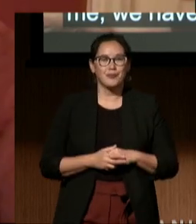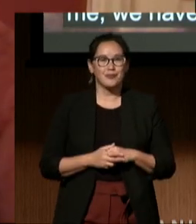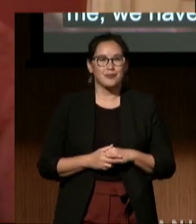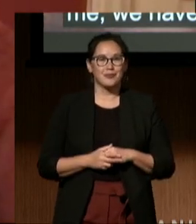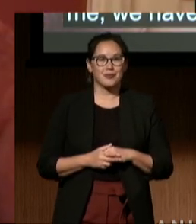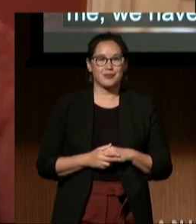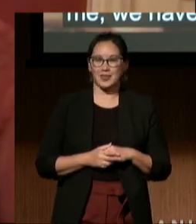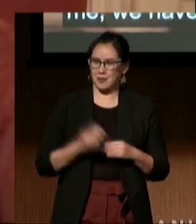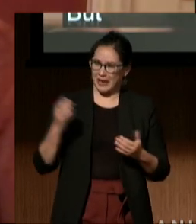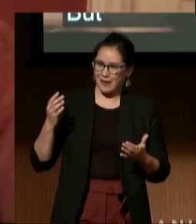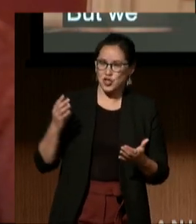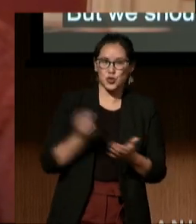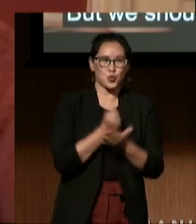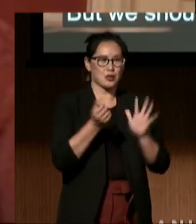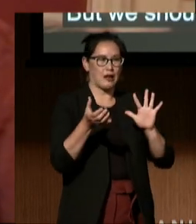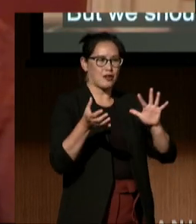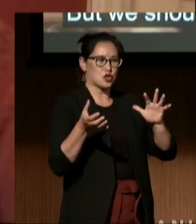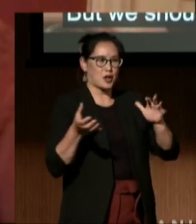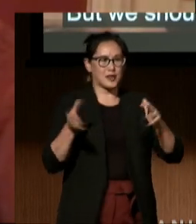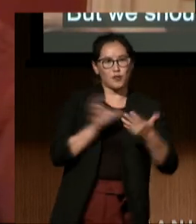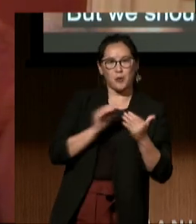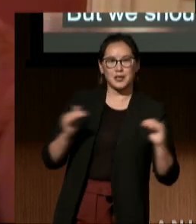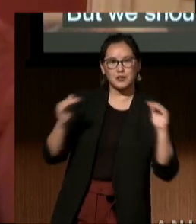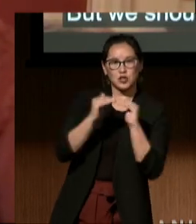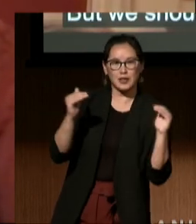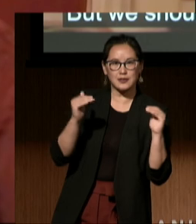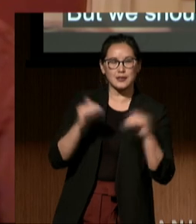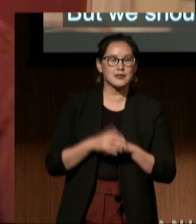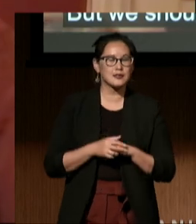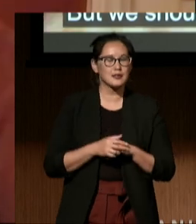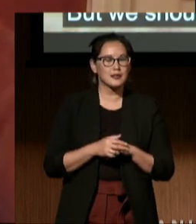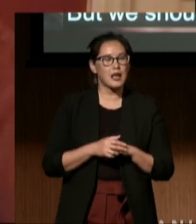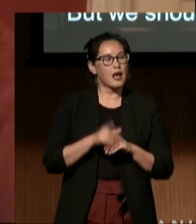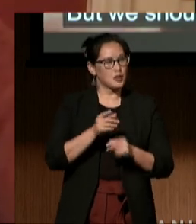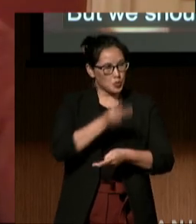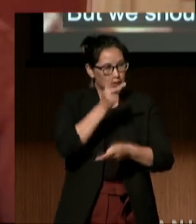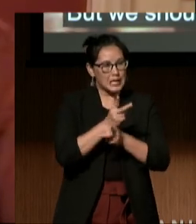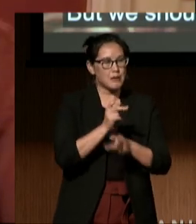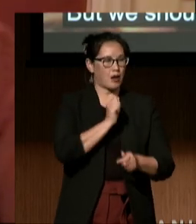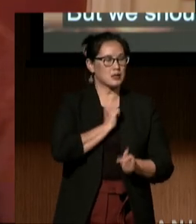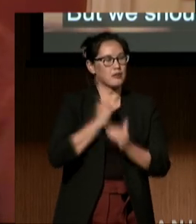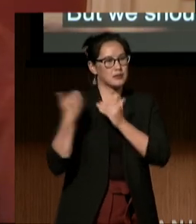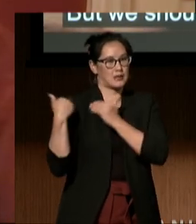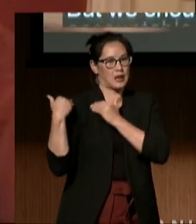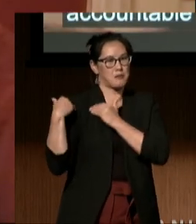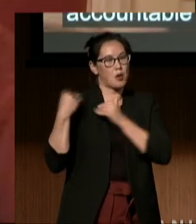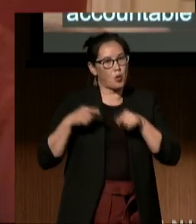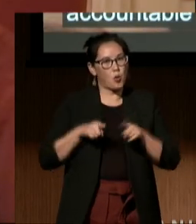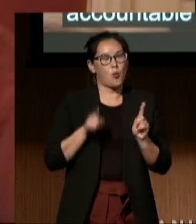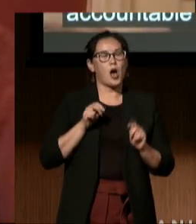transformative justice to remain accountable as we continue our path forward.